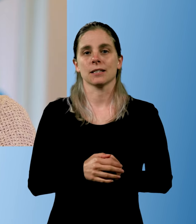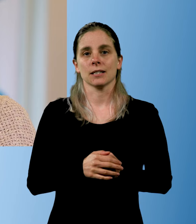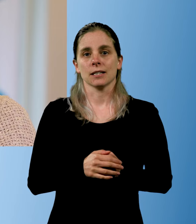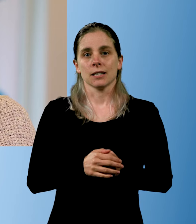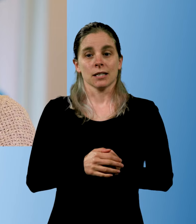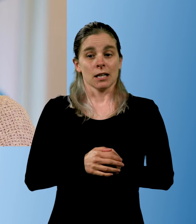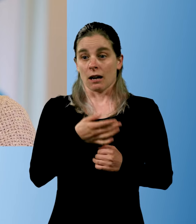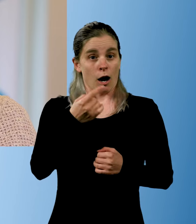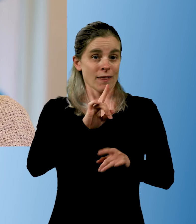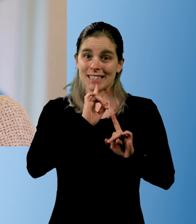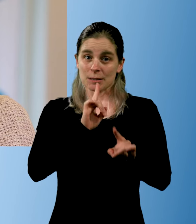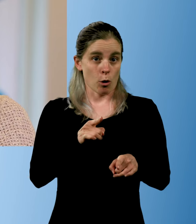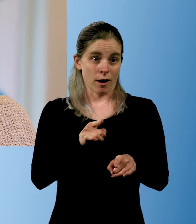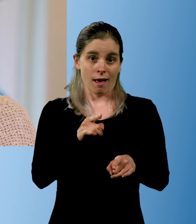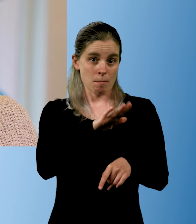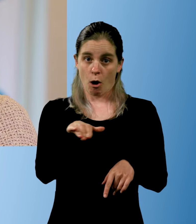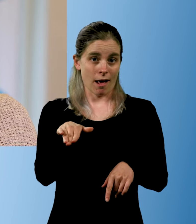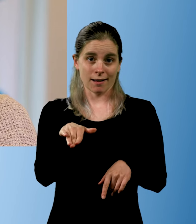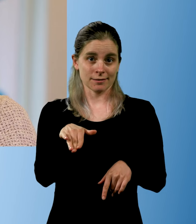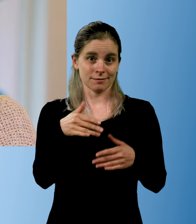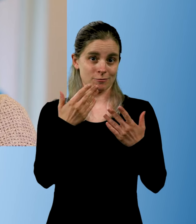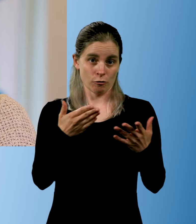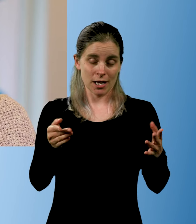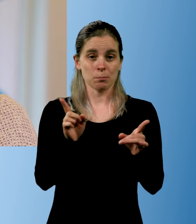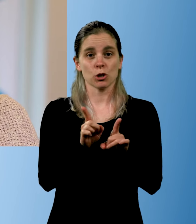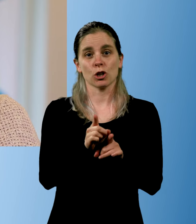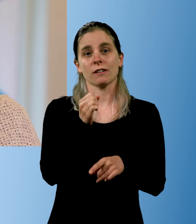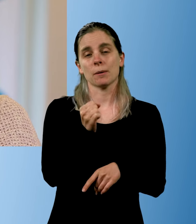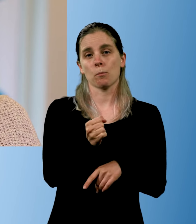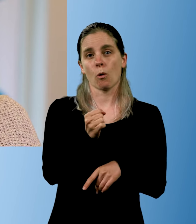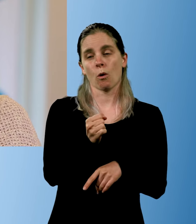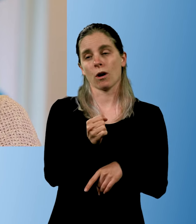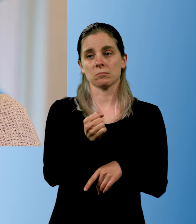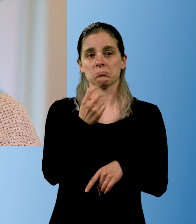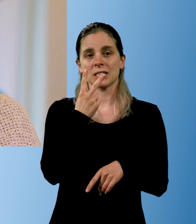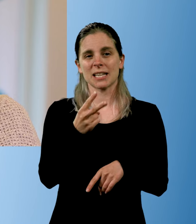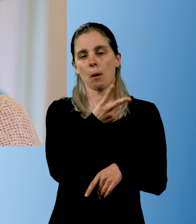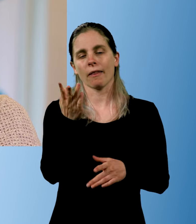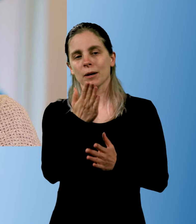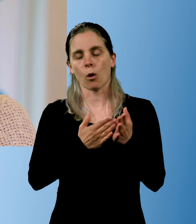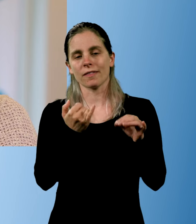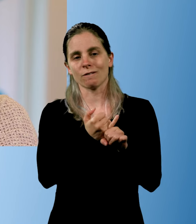Often we can't find it by asking the child. So we'll have to try other methods.